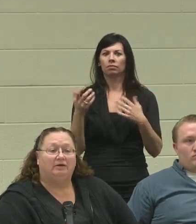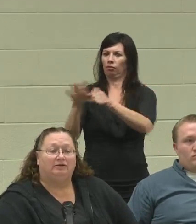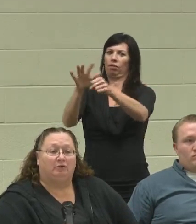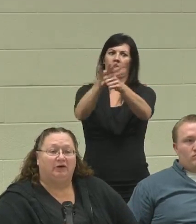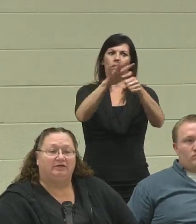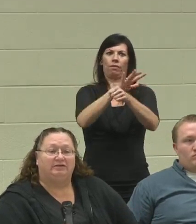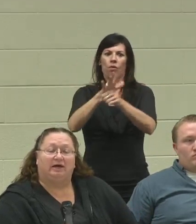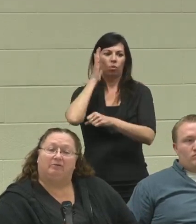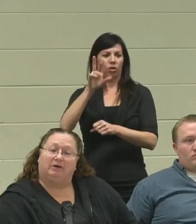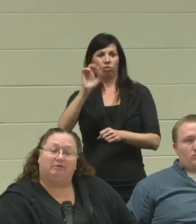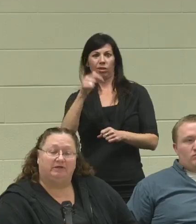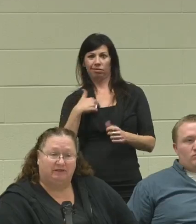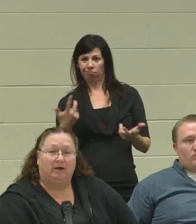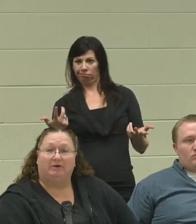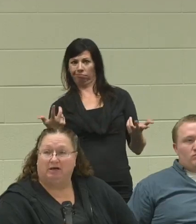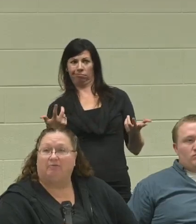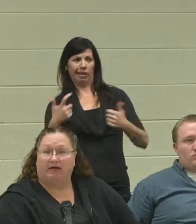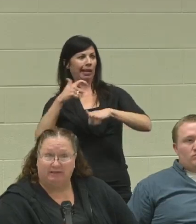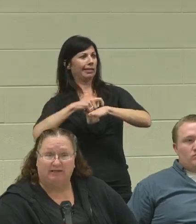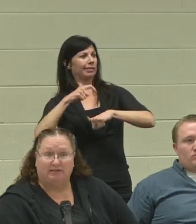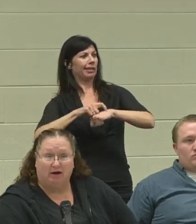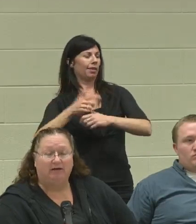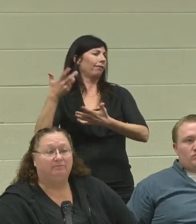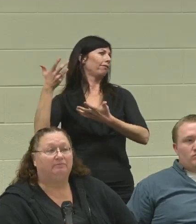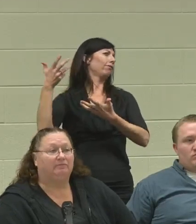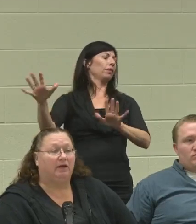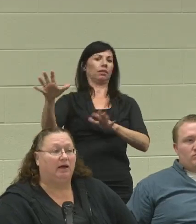So Regi is like, "Well it's time to get off SSI